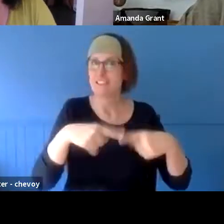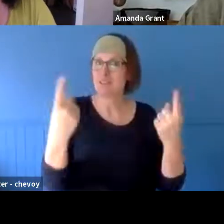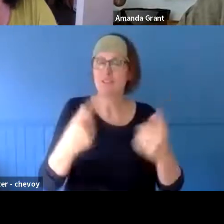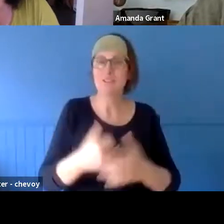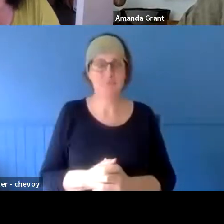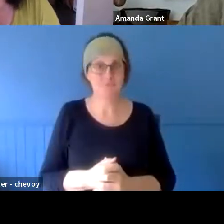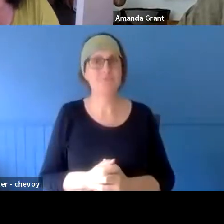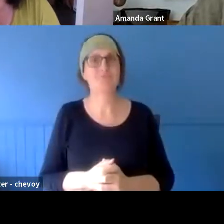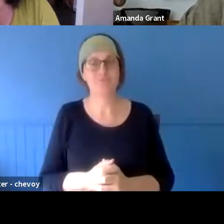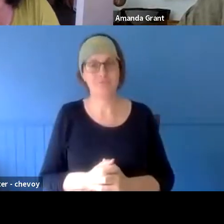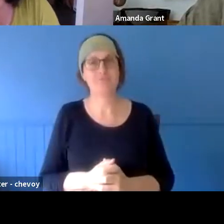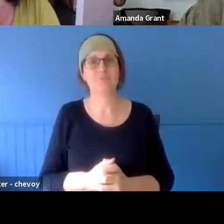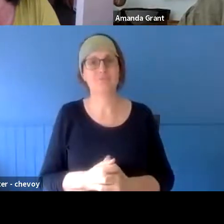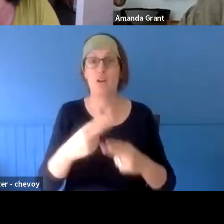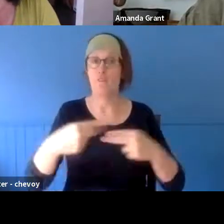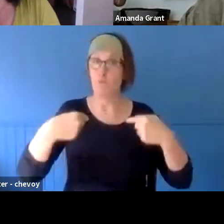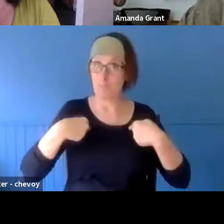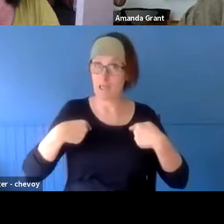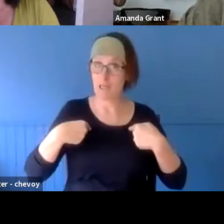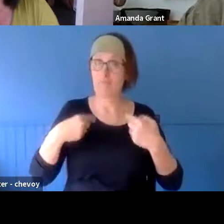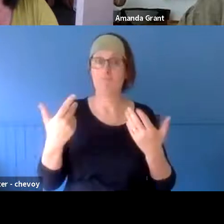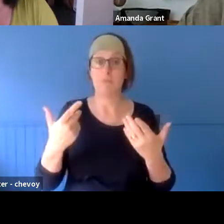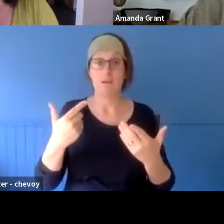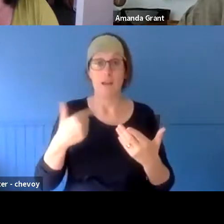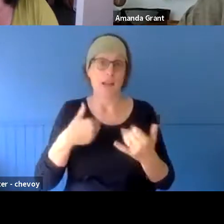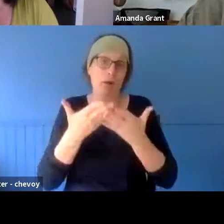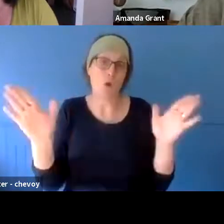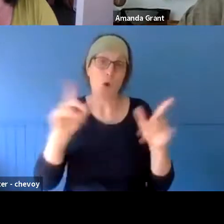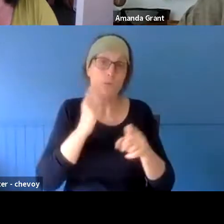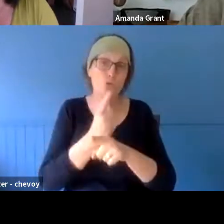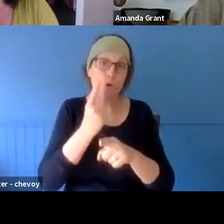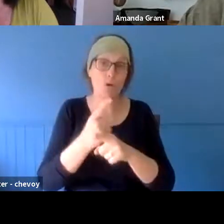quite open about it - I've sought counselling quite early on, as well,